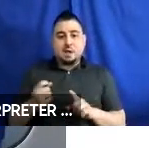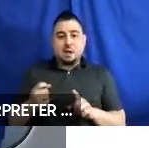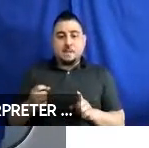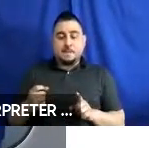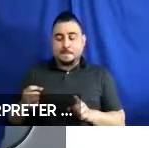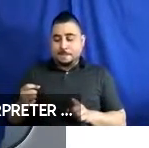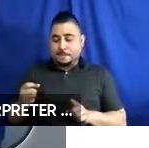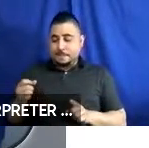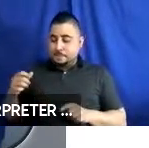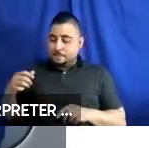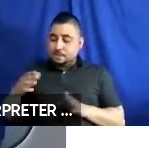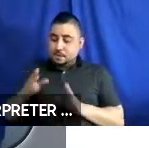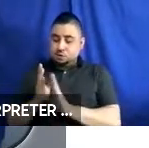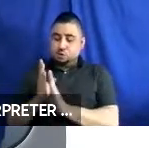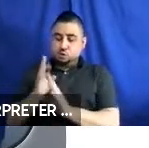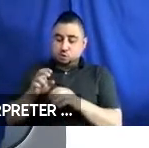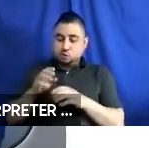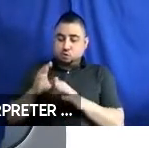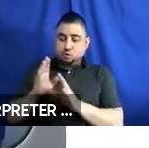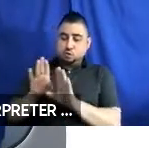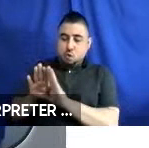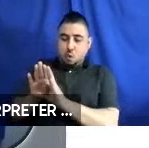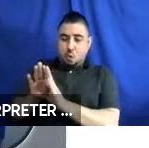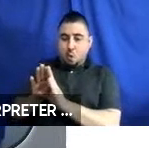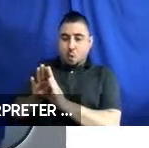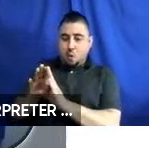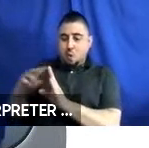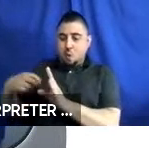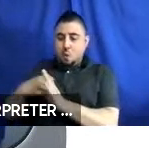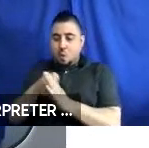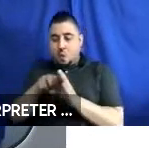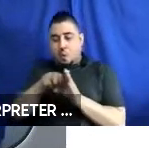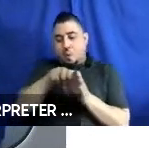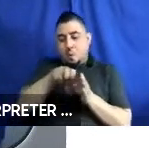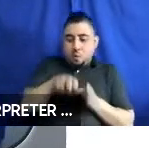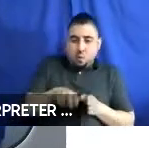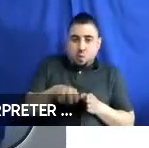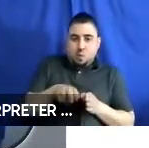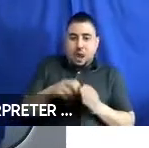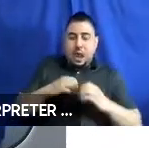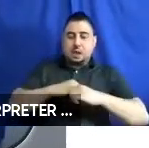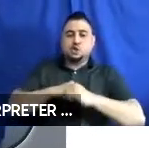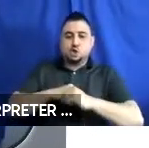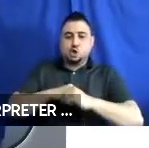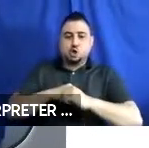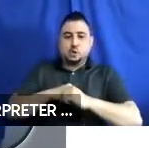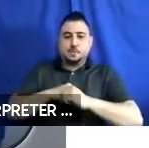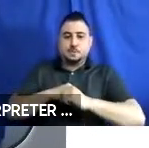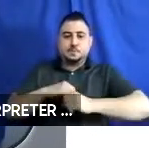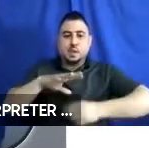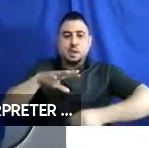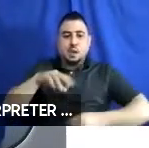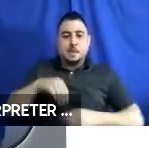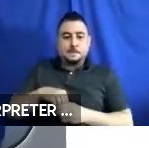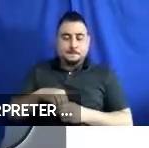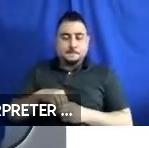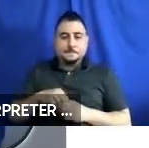to the securement space, and then a means of securement. That involves technical criteria